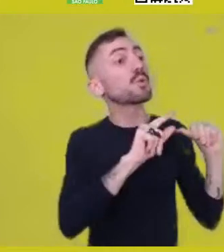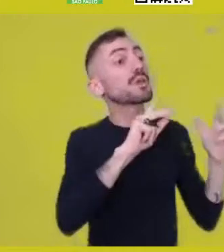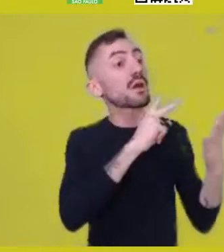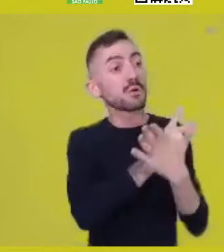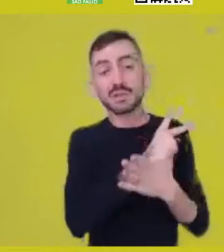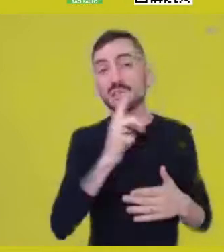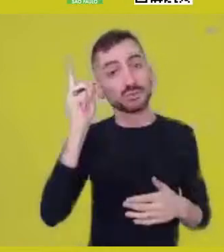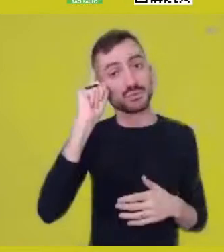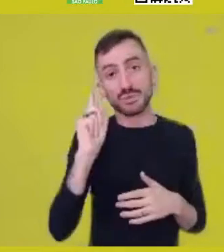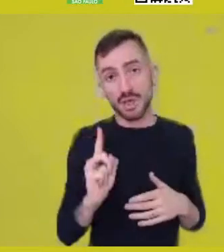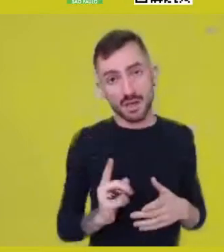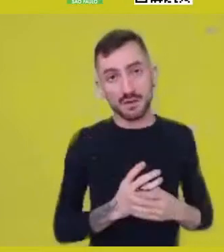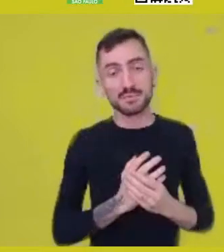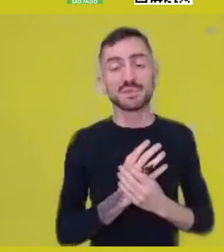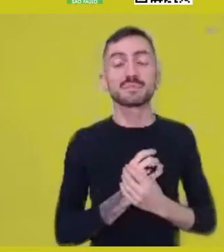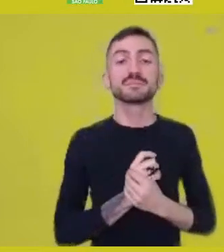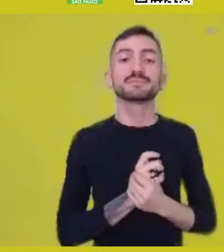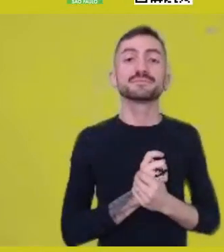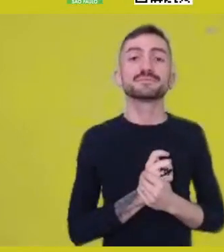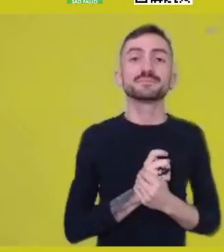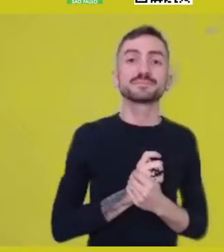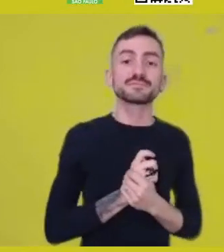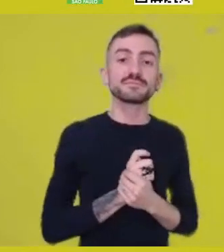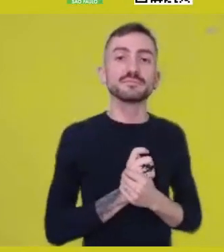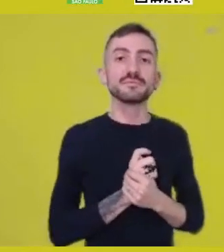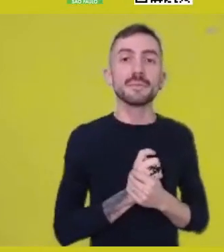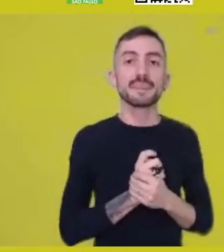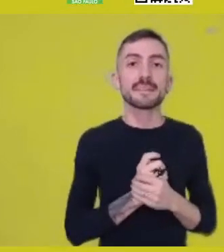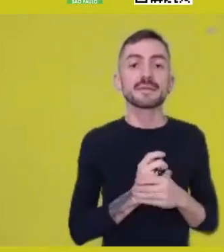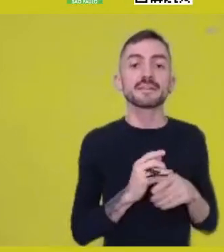I really like to emphasize that perspective